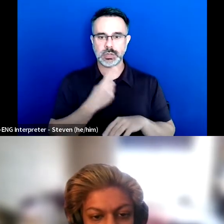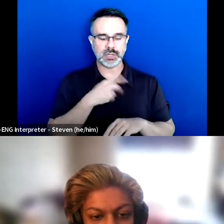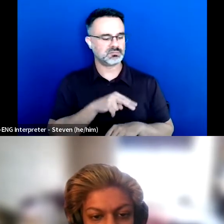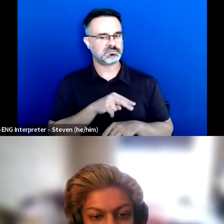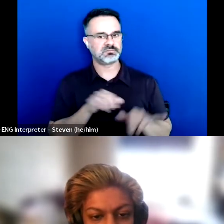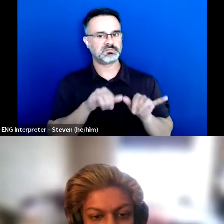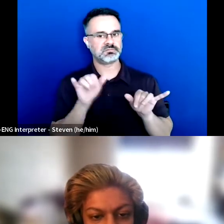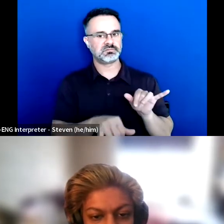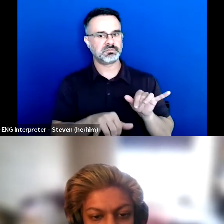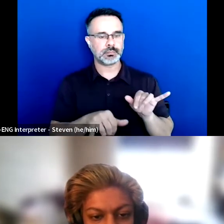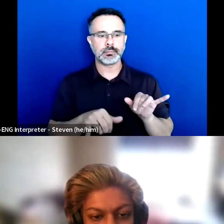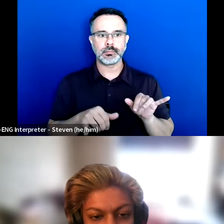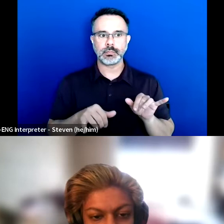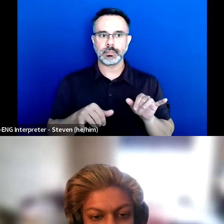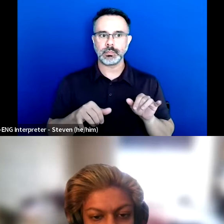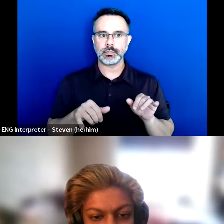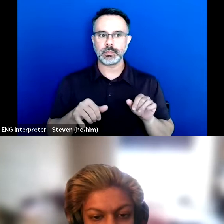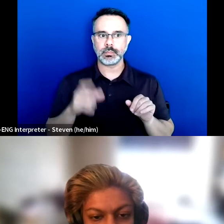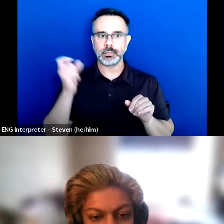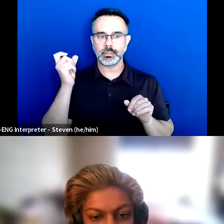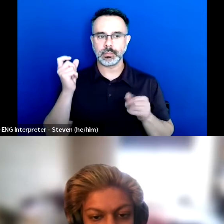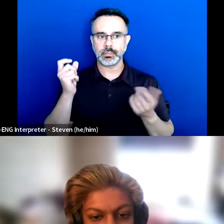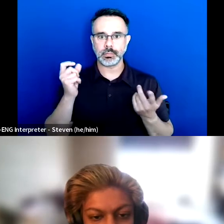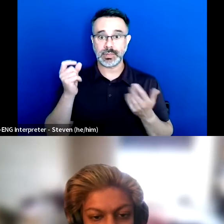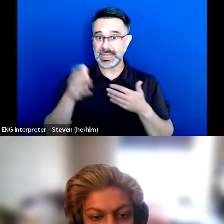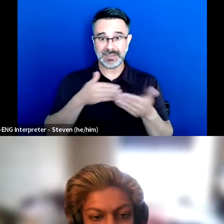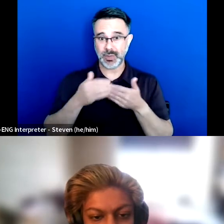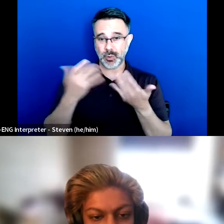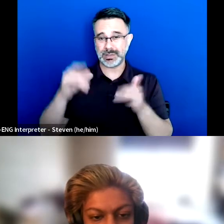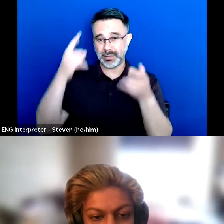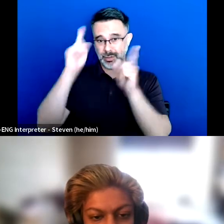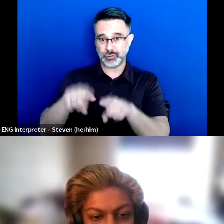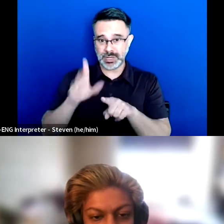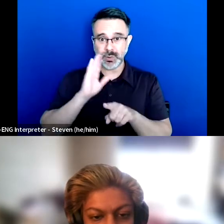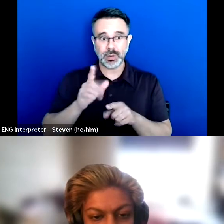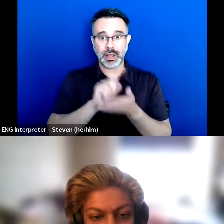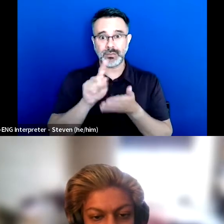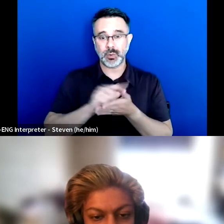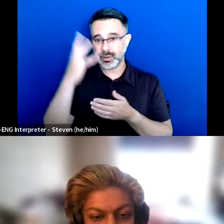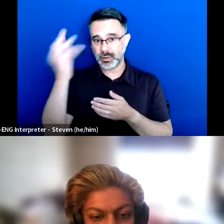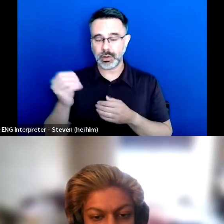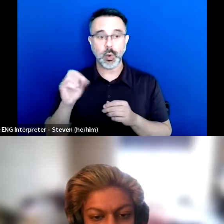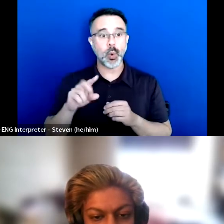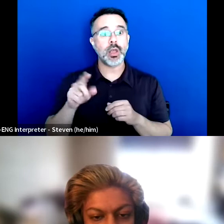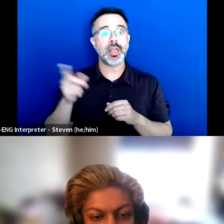that it was agreed that it was something that was going to be happening every week.